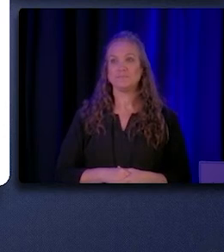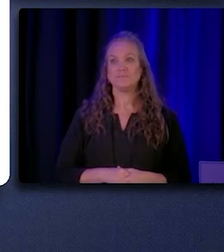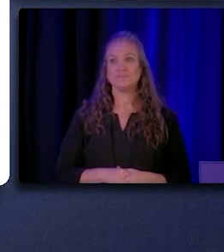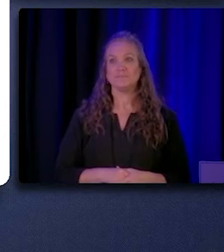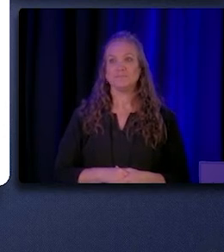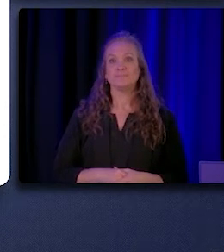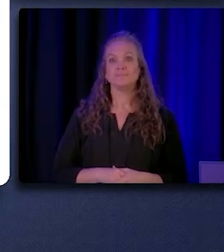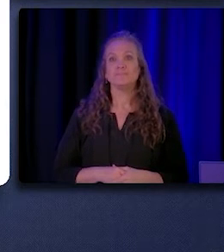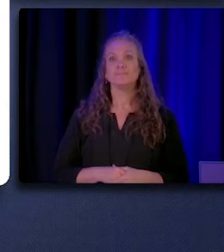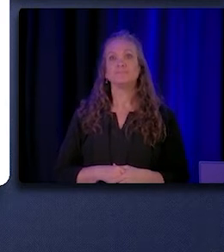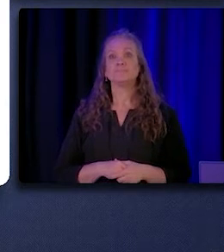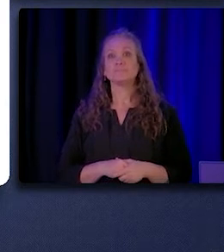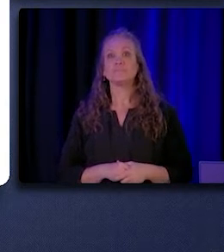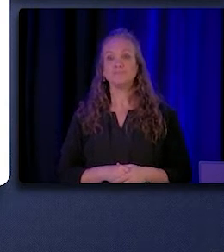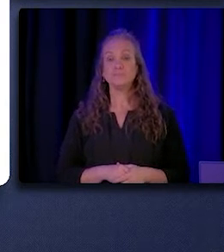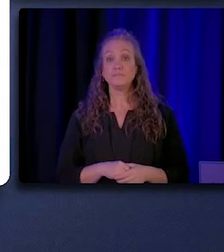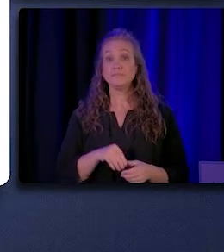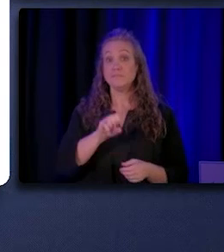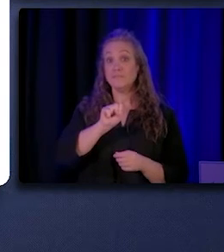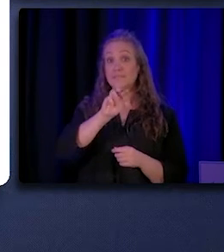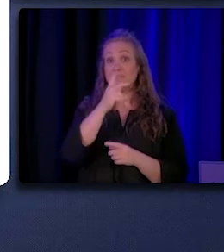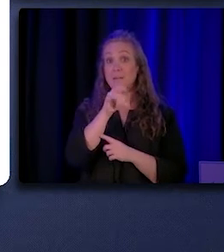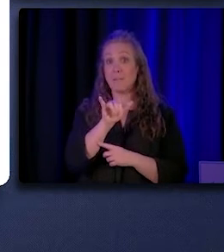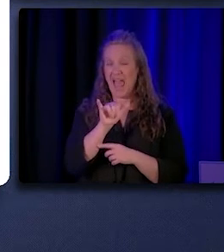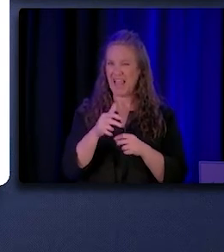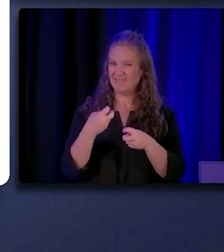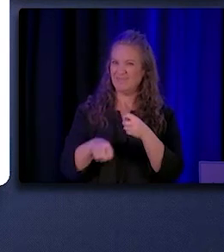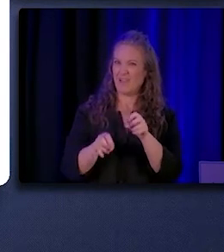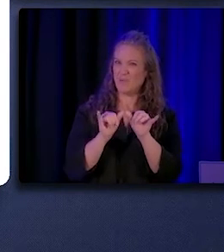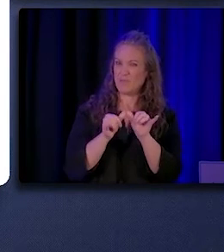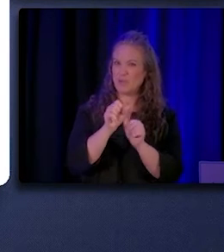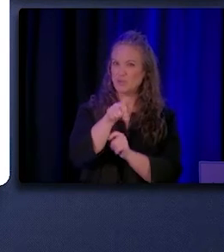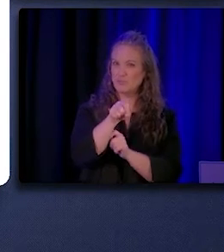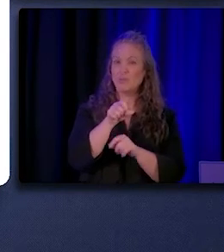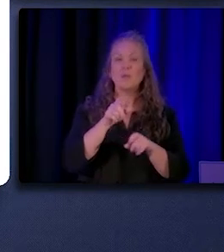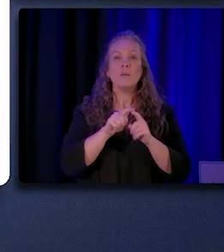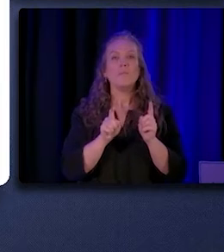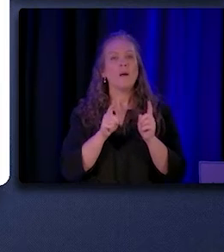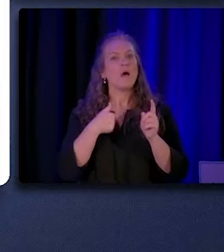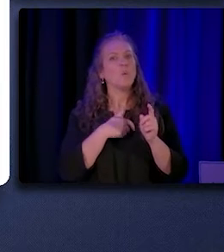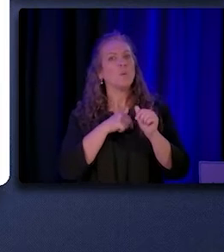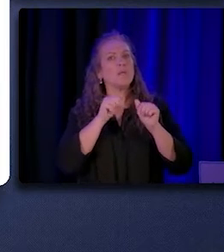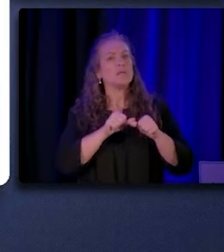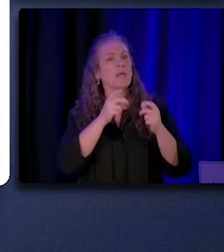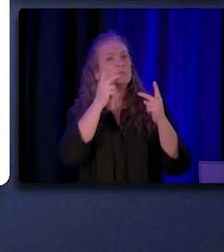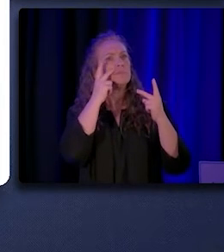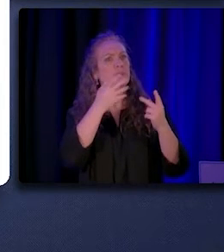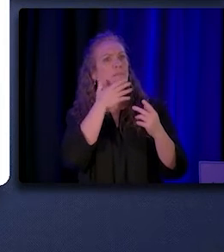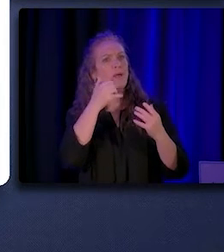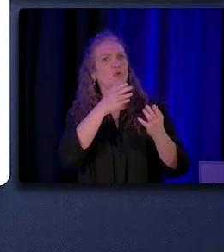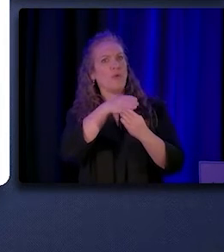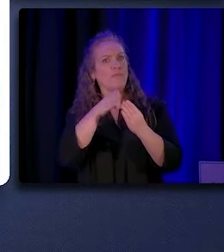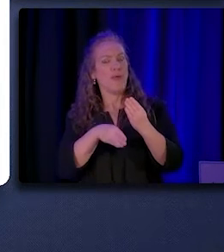So although supply was difficult to measure, we were able to get a better sense of CHW/P demand, and I'd like to start by saying